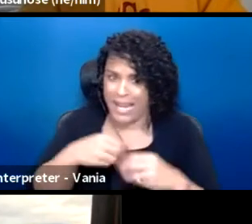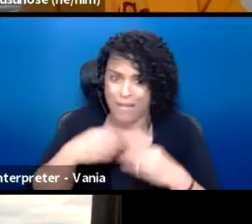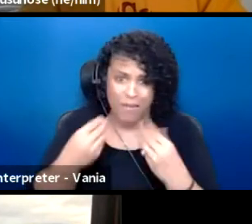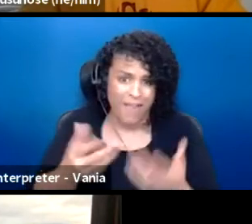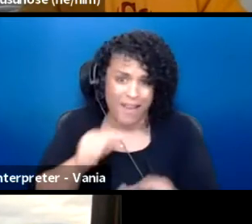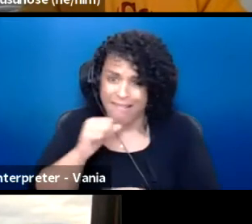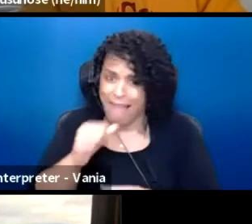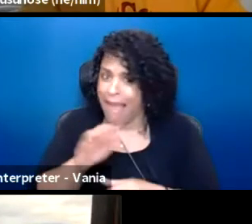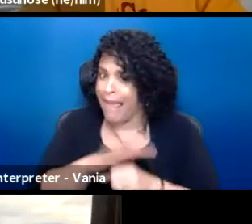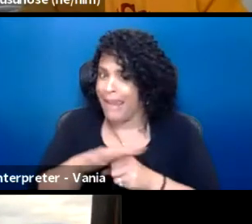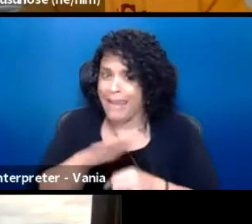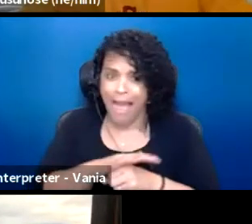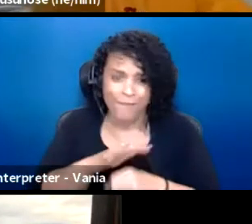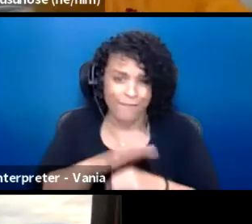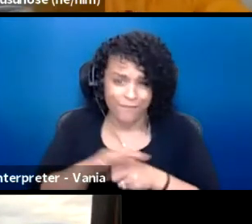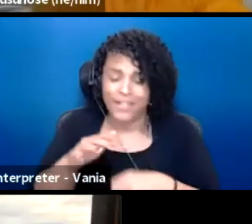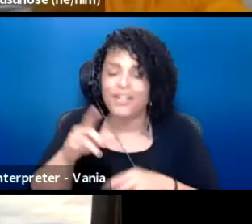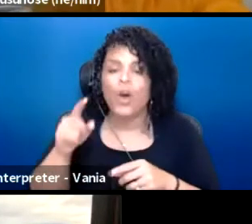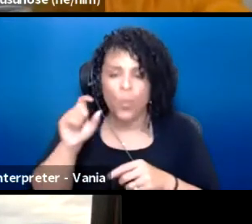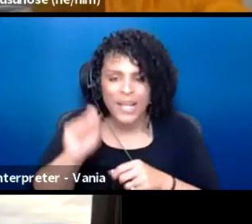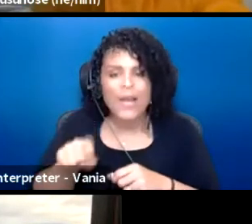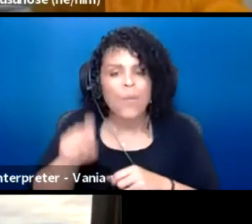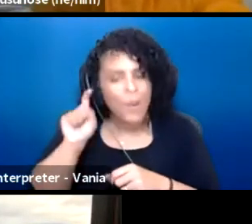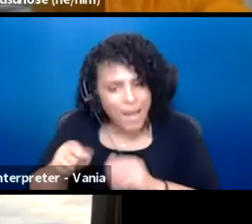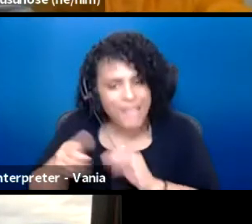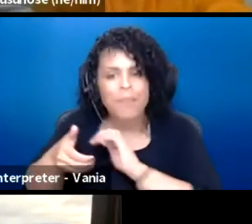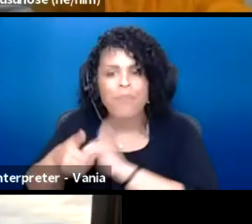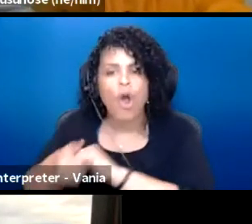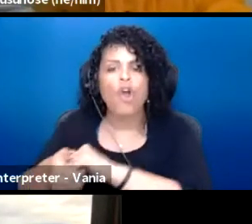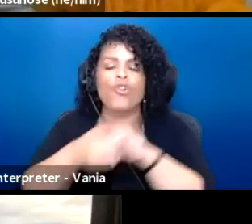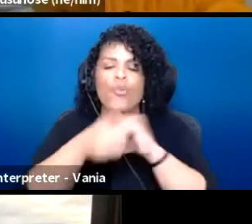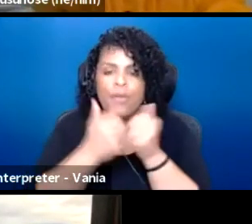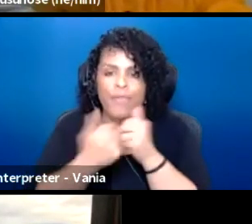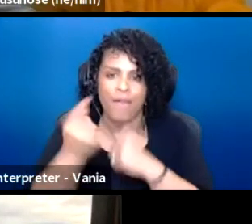So we actually need to partner with everyone in the community to really make the shift.